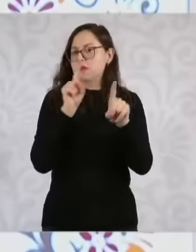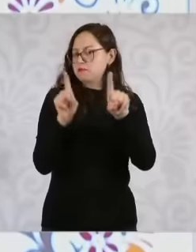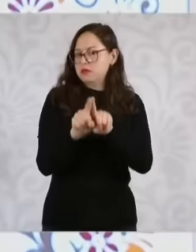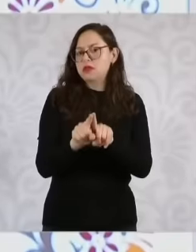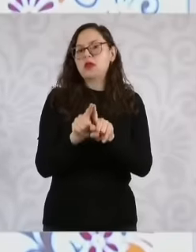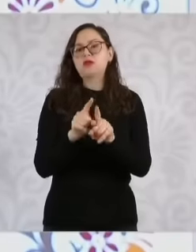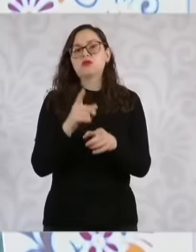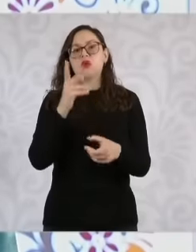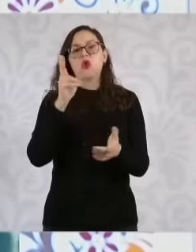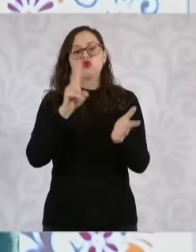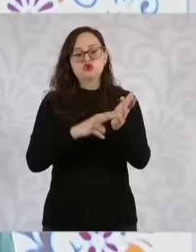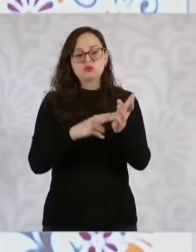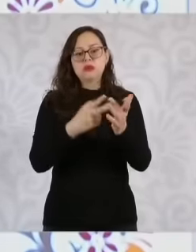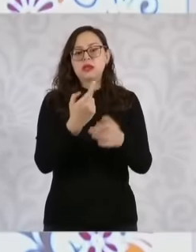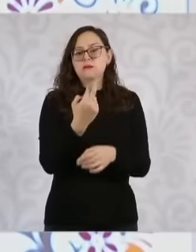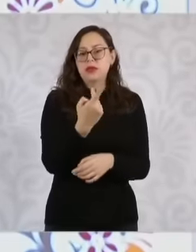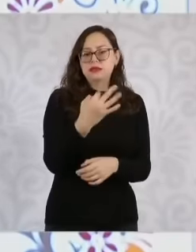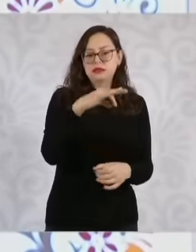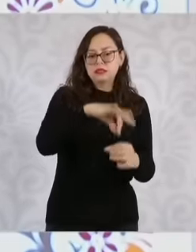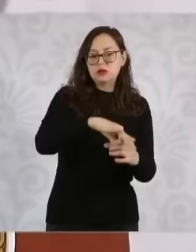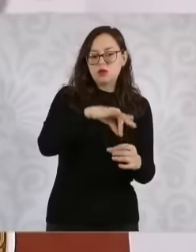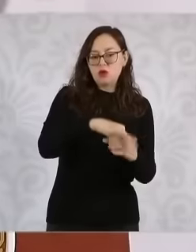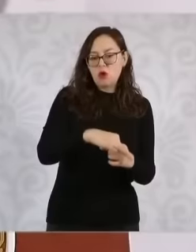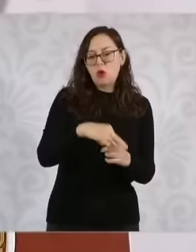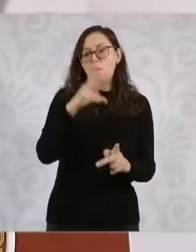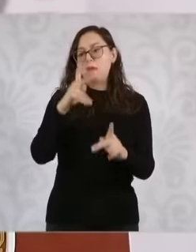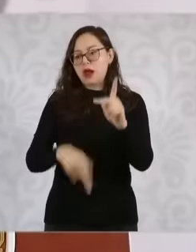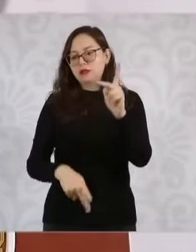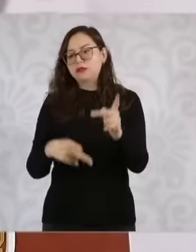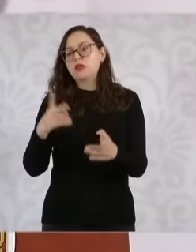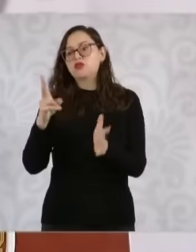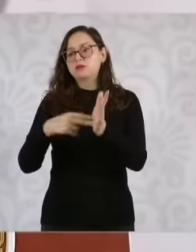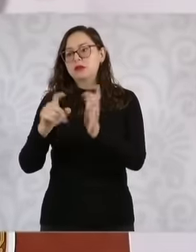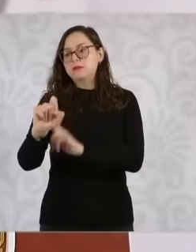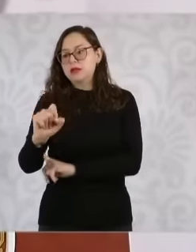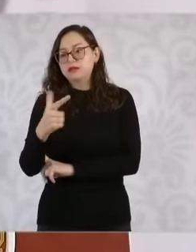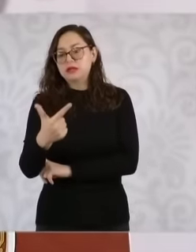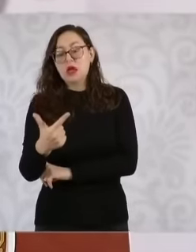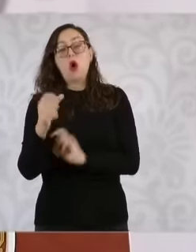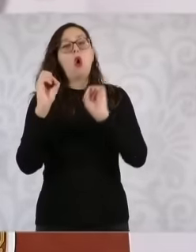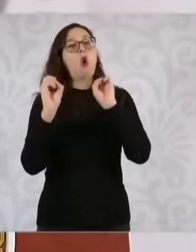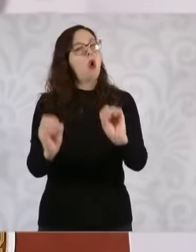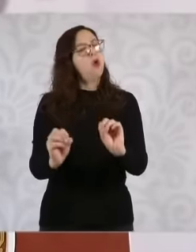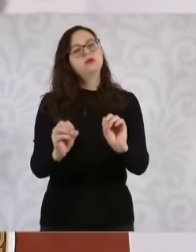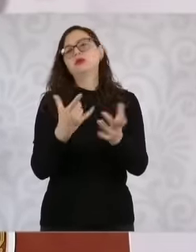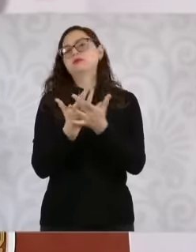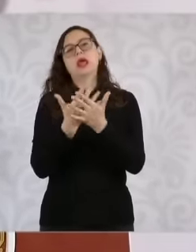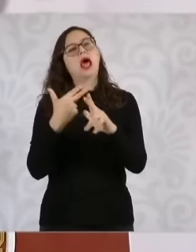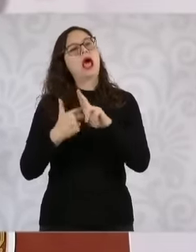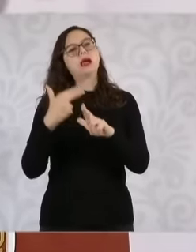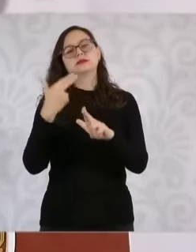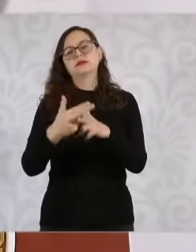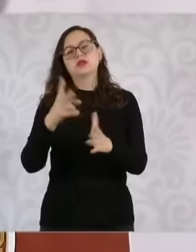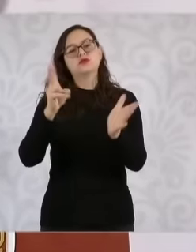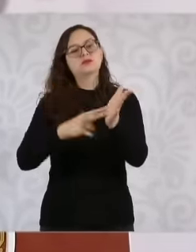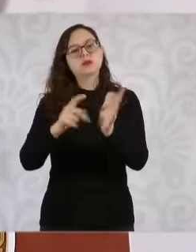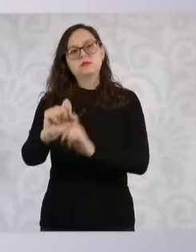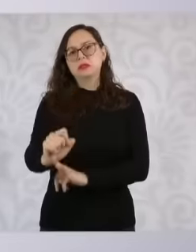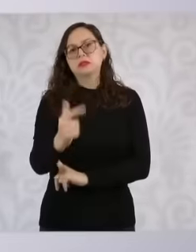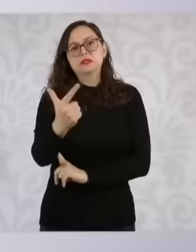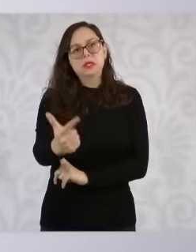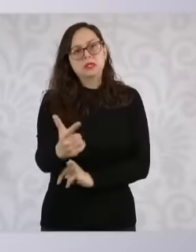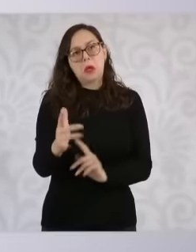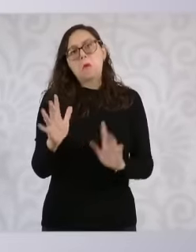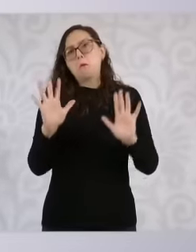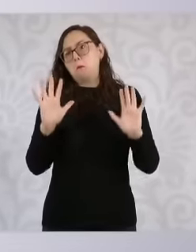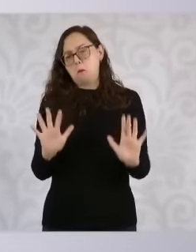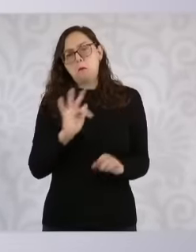27th or all in the 27th, that possibility is opened in the Constitution. So how are we going to know what